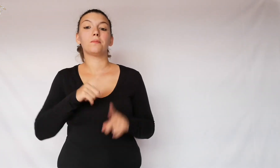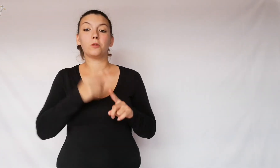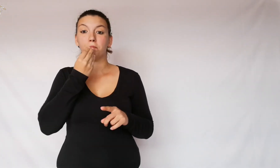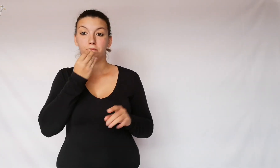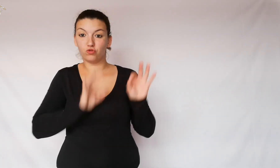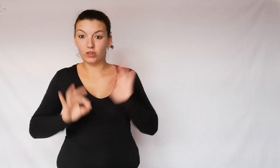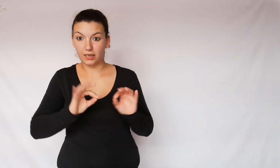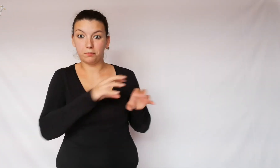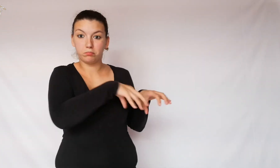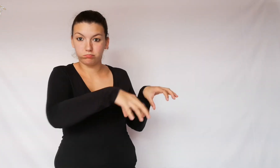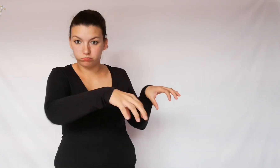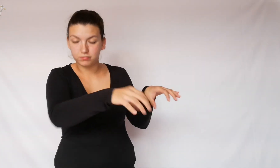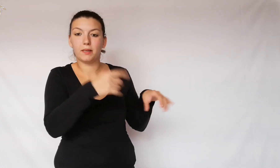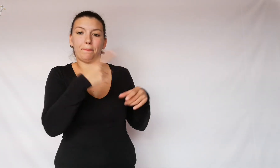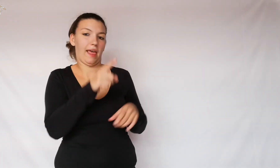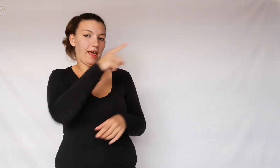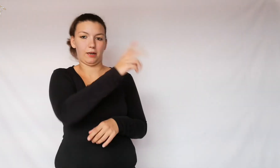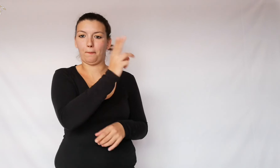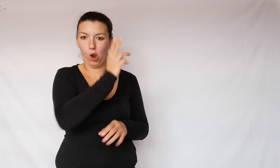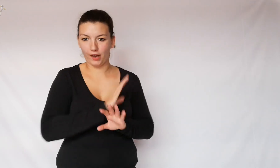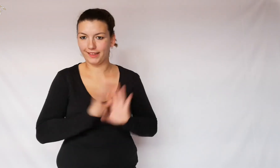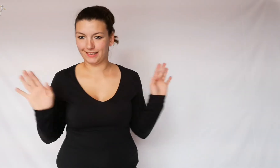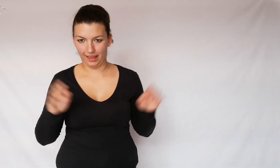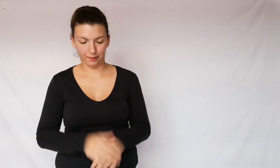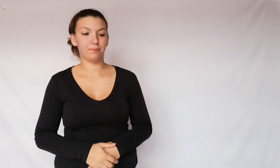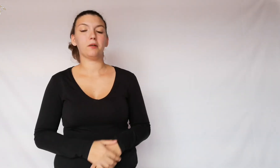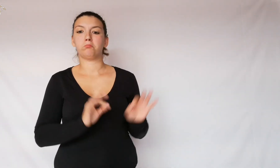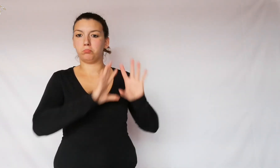Food is also prepared, always for them.